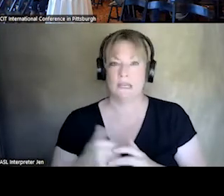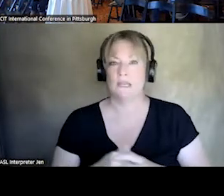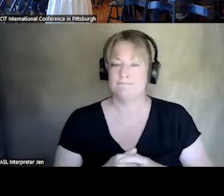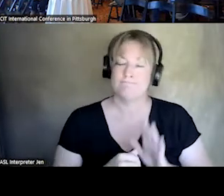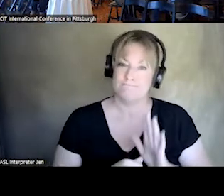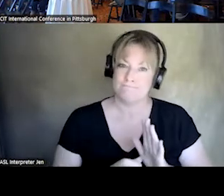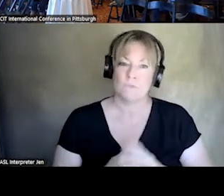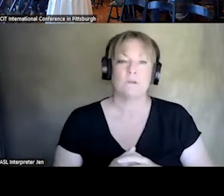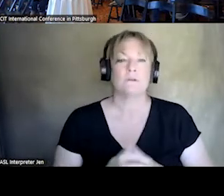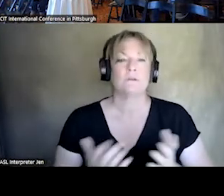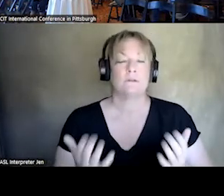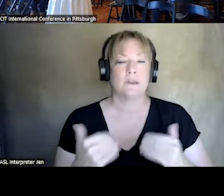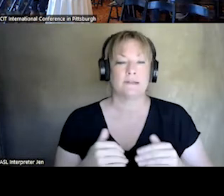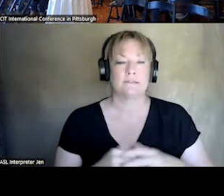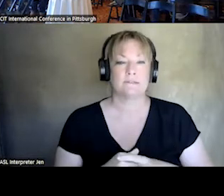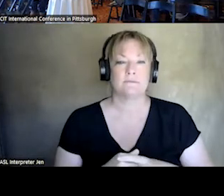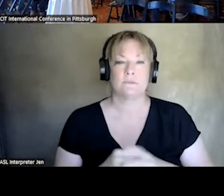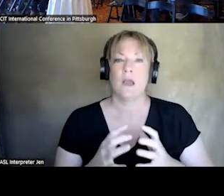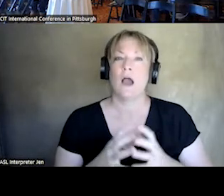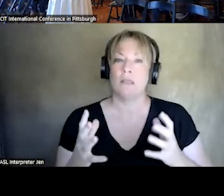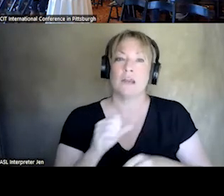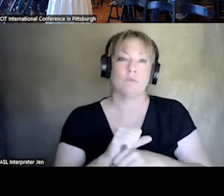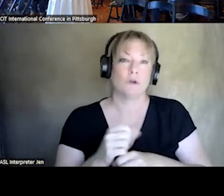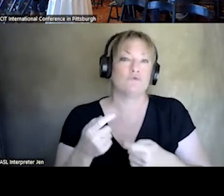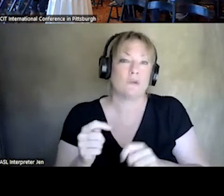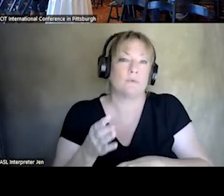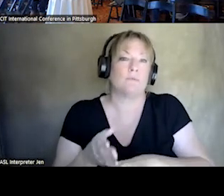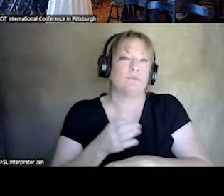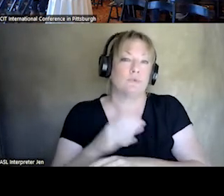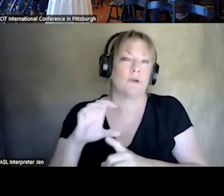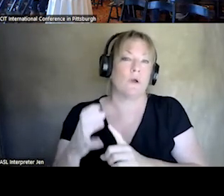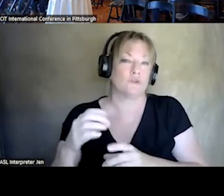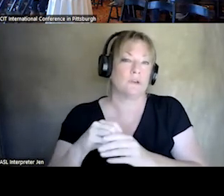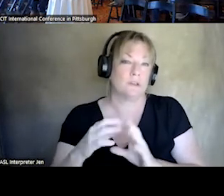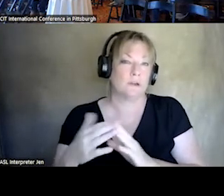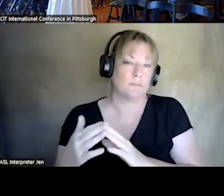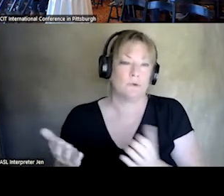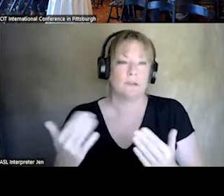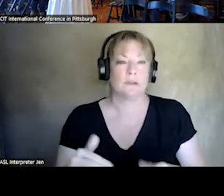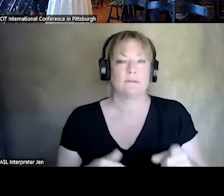WE WILL GO TO THE NEXT ONE. DOING A LOT OF WORK TO IMPROVE THE CULTURE WITHIN OUR COMMUNITY. MY